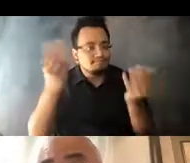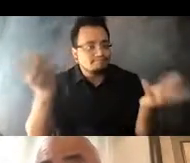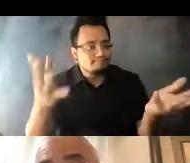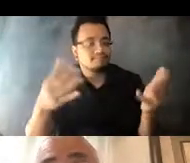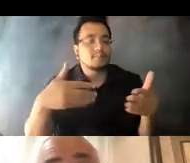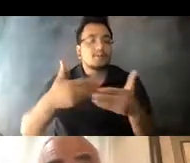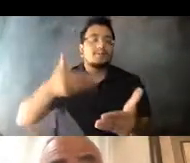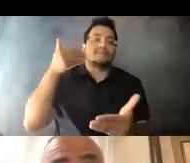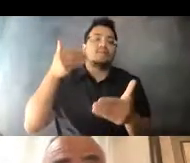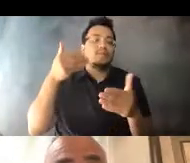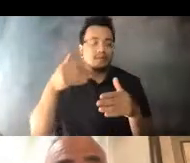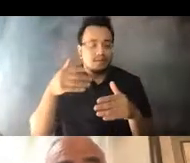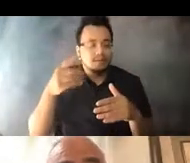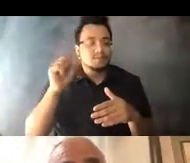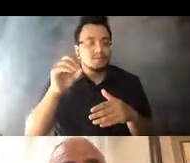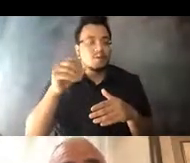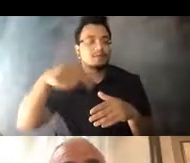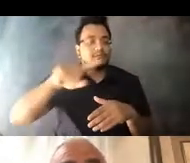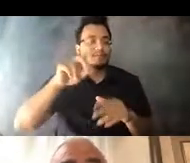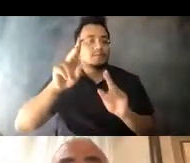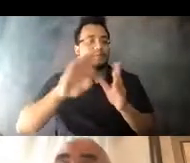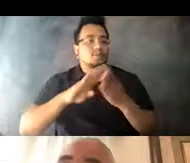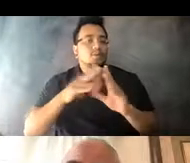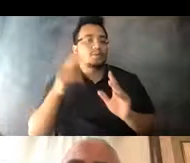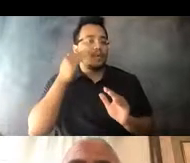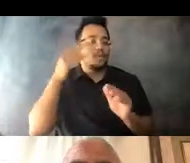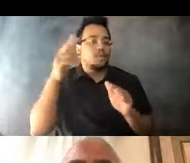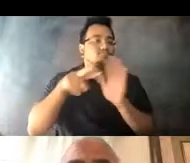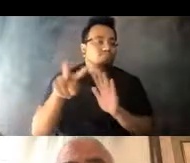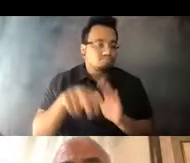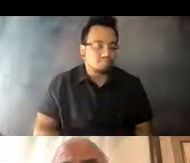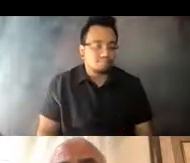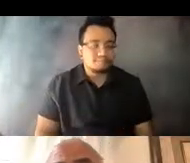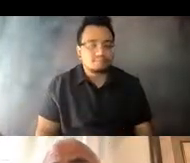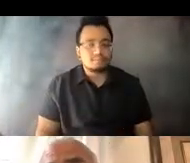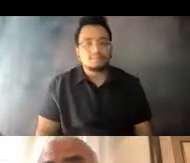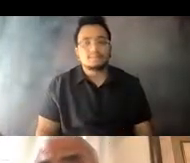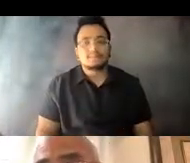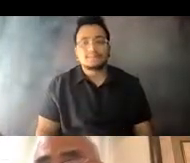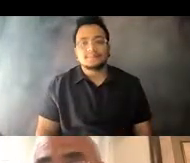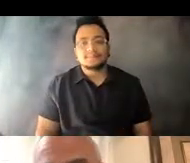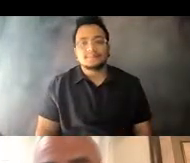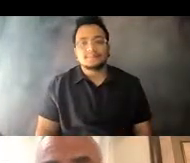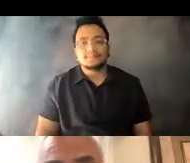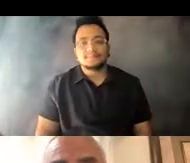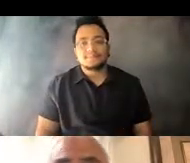reinstatement to make sure that folks were well aware. 14:38:55 Removing the fares also played an important role in terms of operator safety,